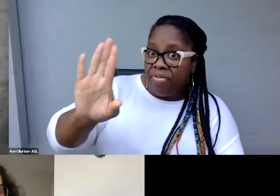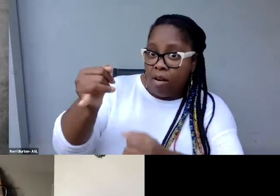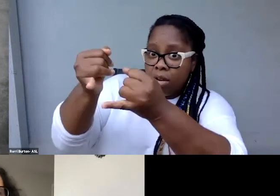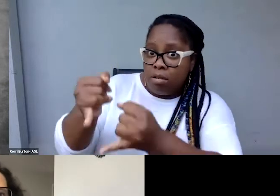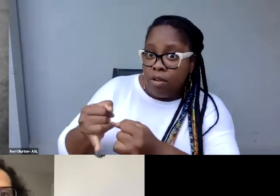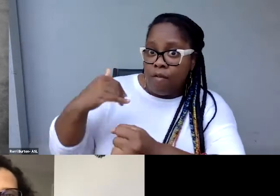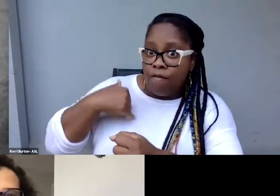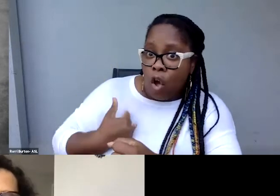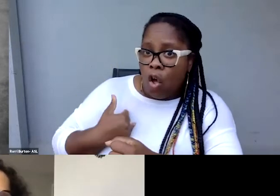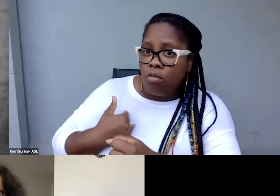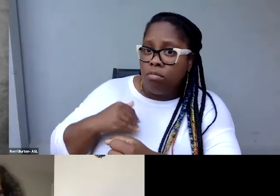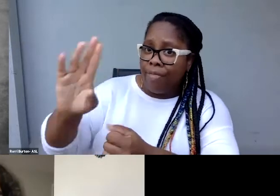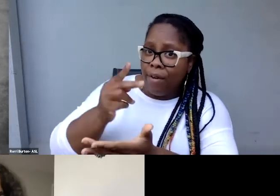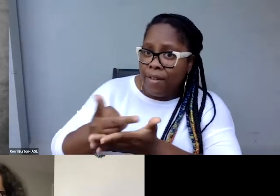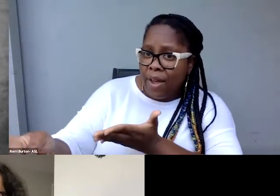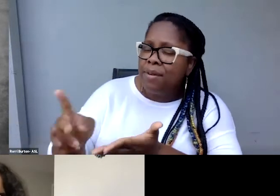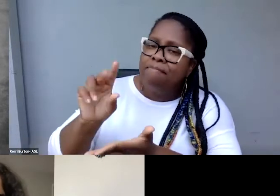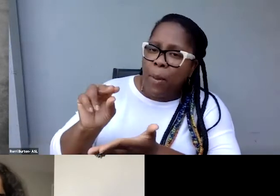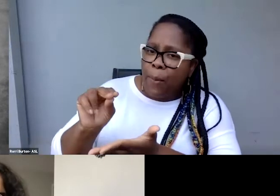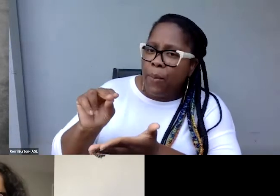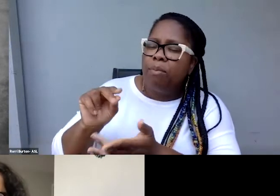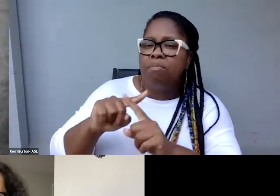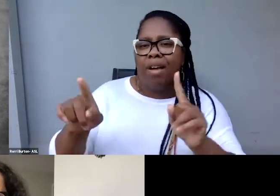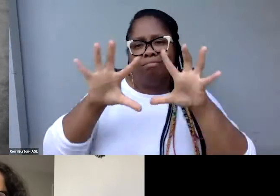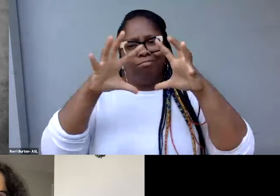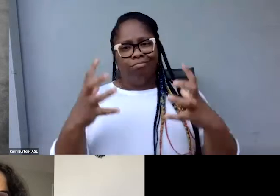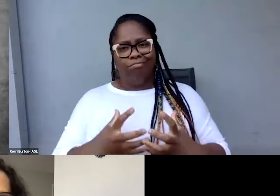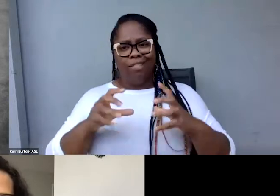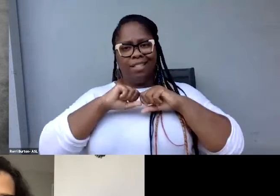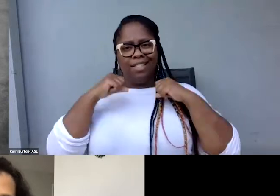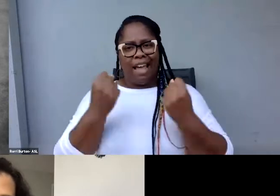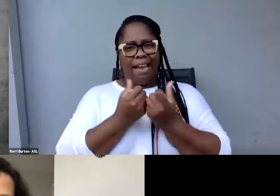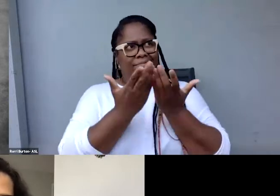but our culture and society at large for keeping people so segregated.